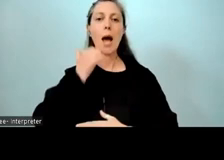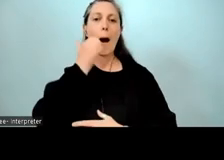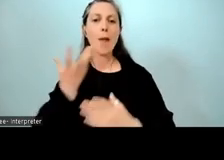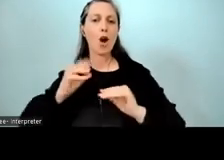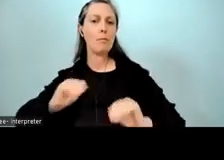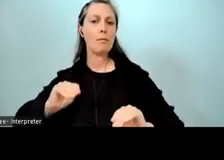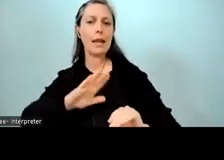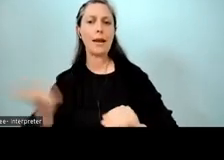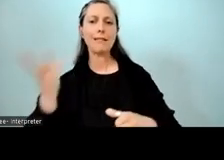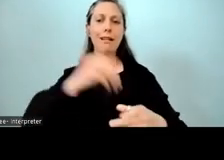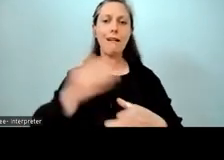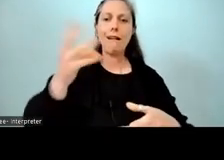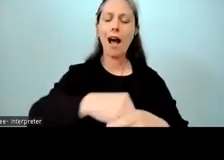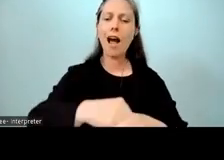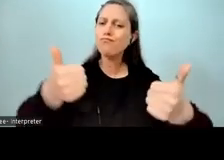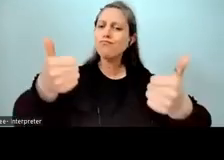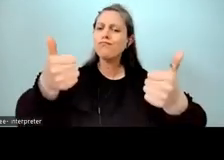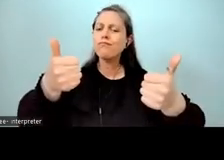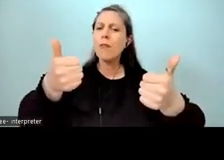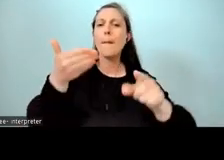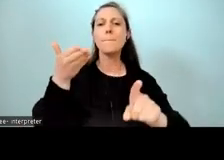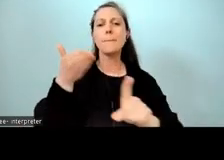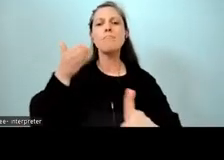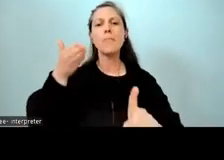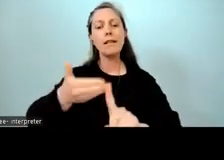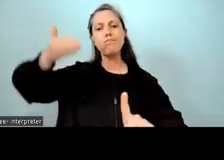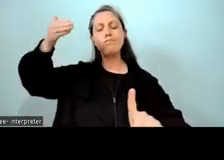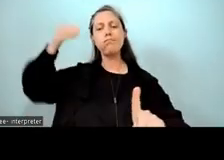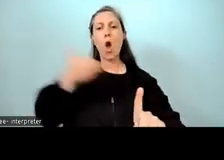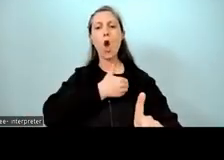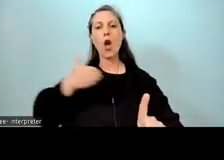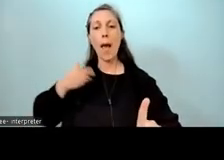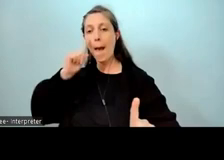And obviously it was great, especially in those early days, to walk through and everyone introducing themselves and learning Māori,